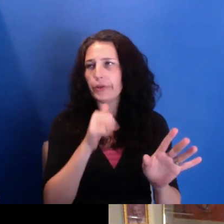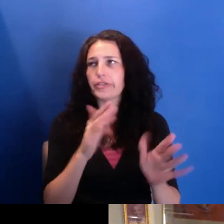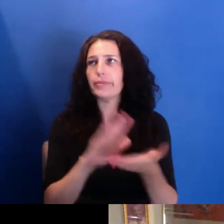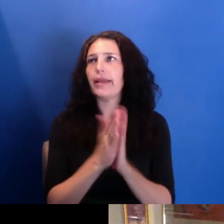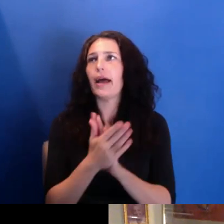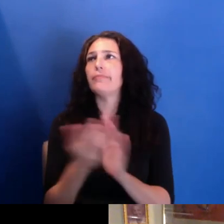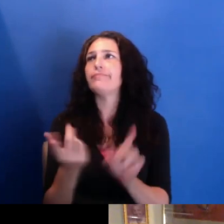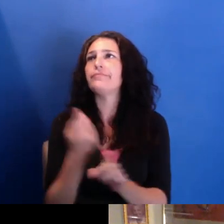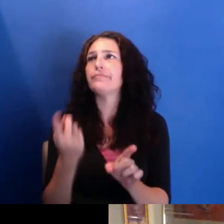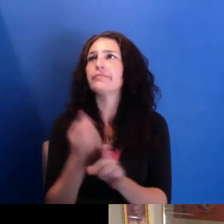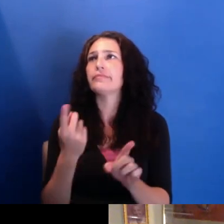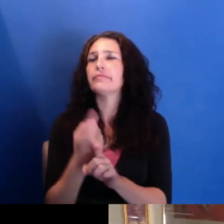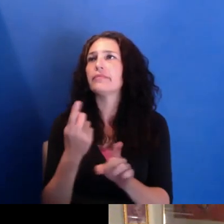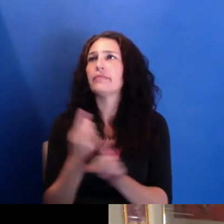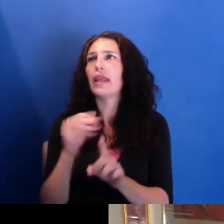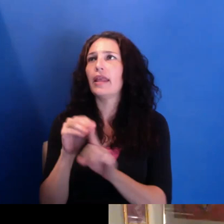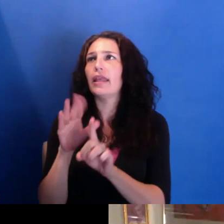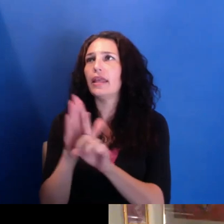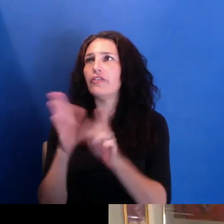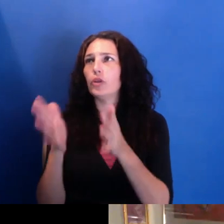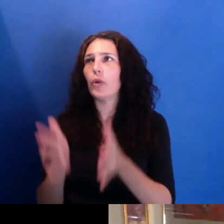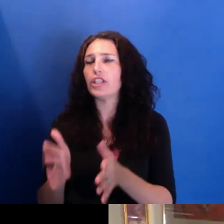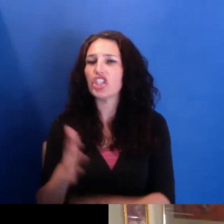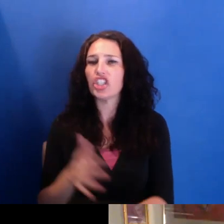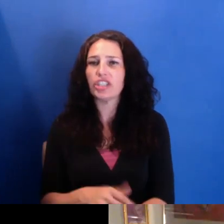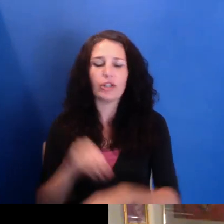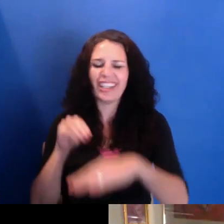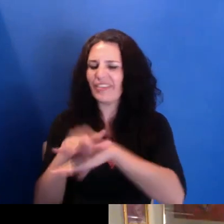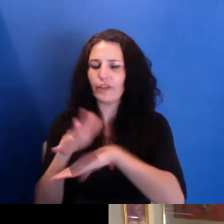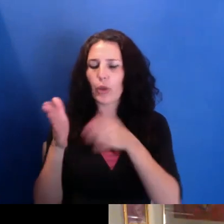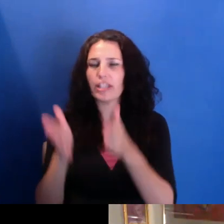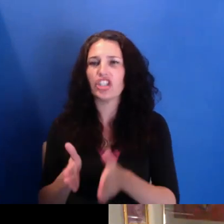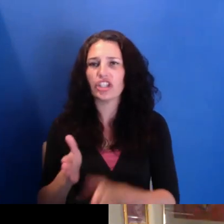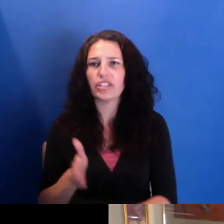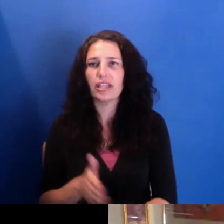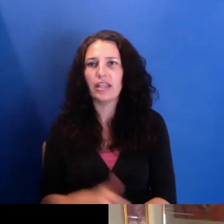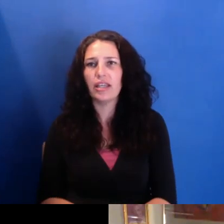we're using this for a particular-- as part of a particular struggle.